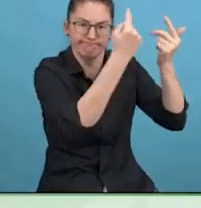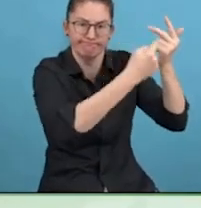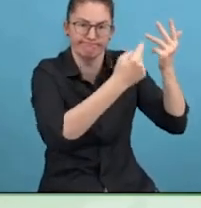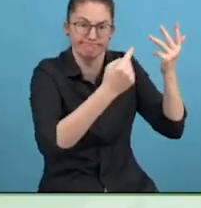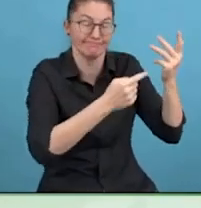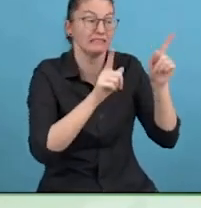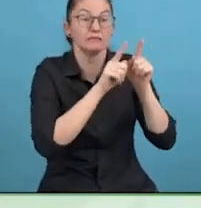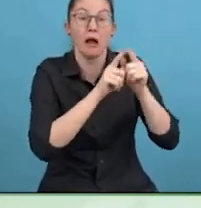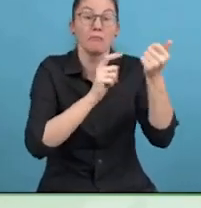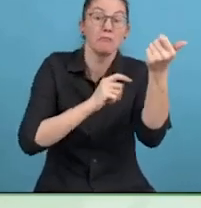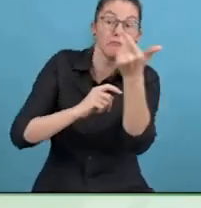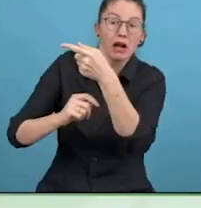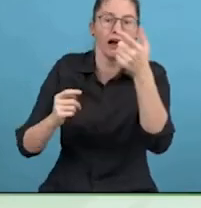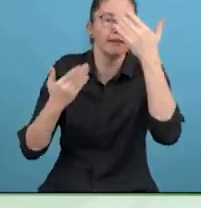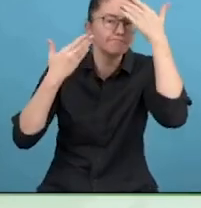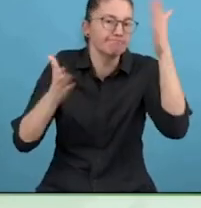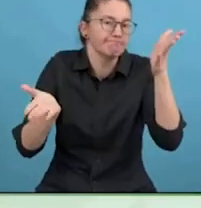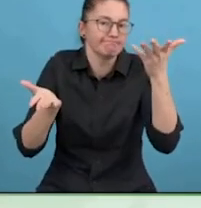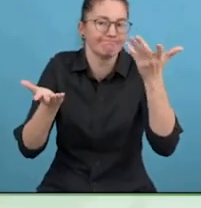Everybody keeps telling me maybe it is menopause.